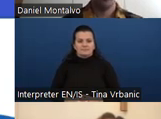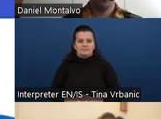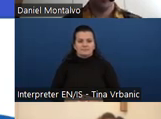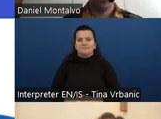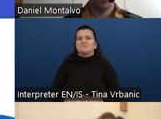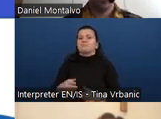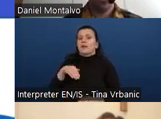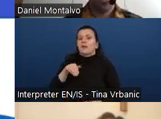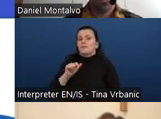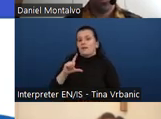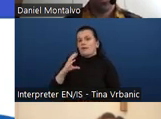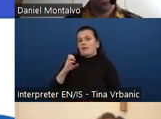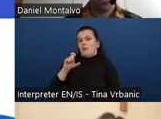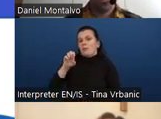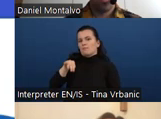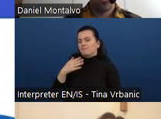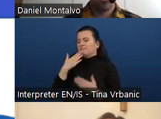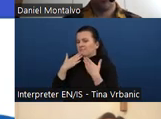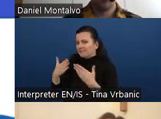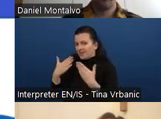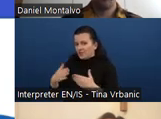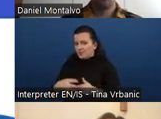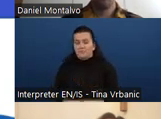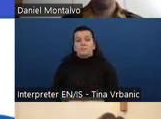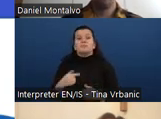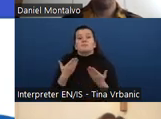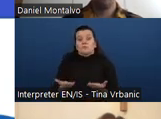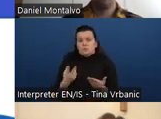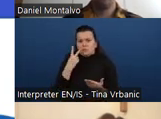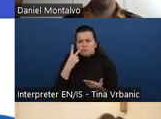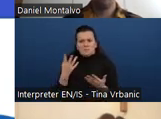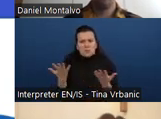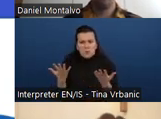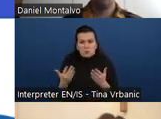And today we are also running a test of Zoom's new sign language interpretation feature.